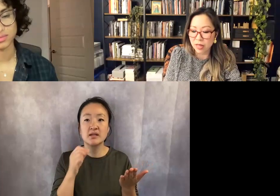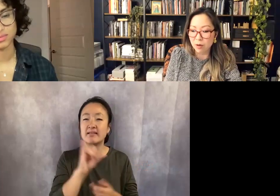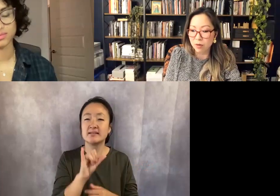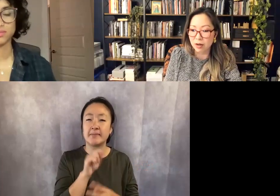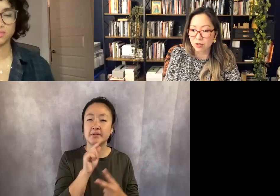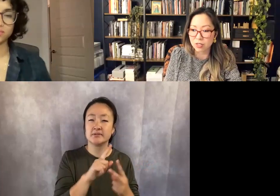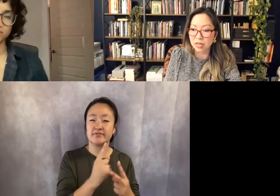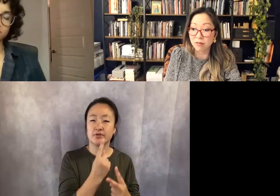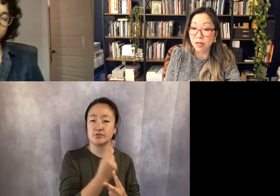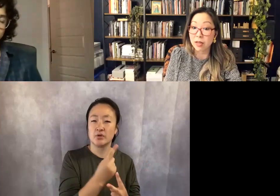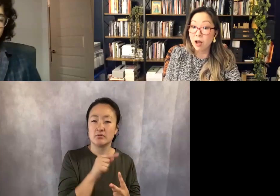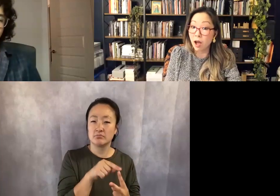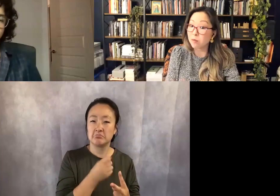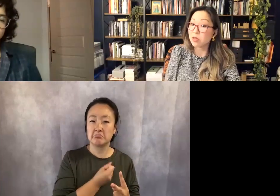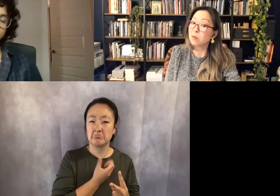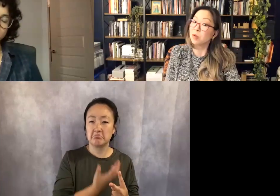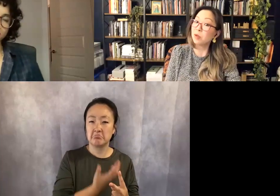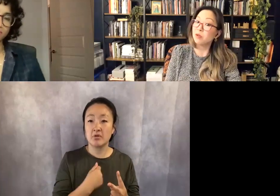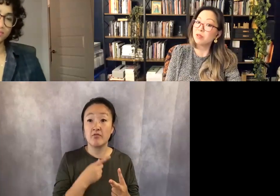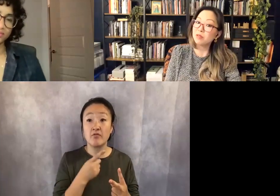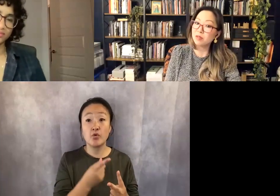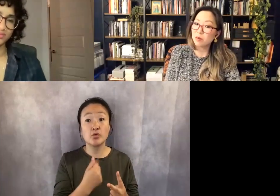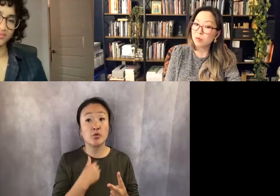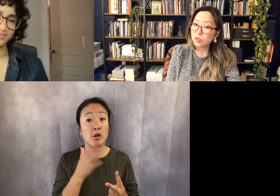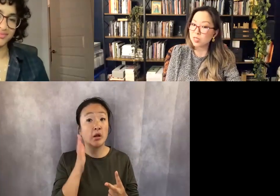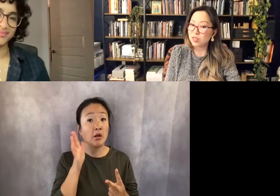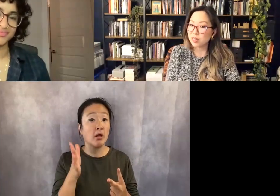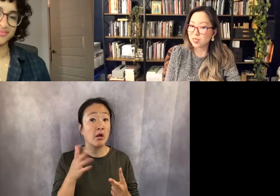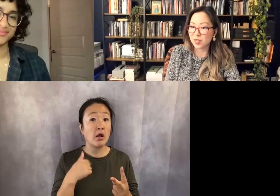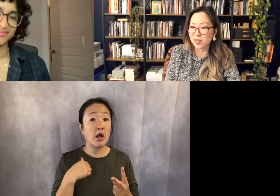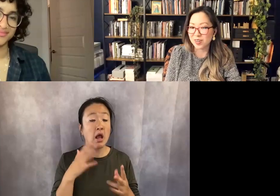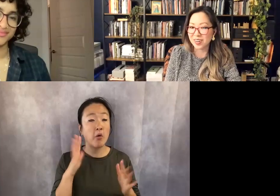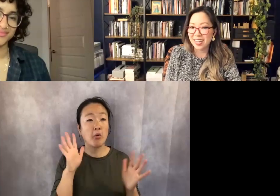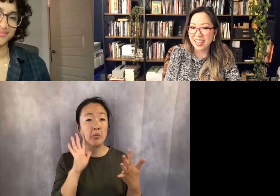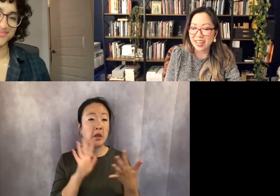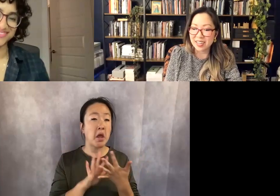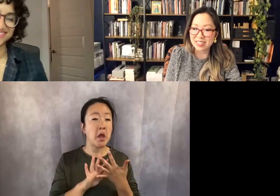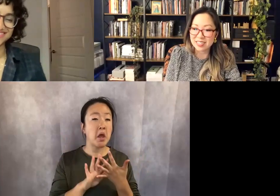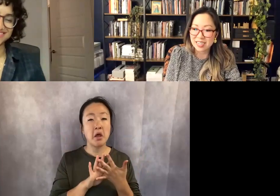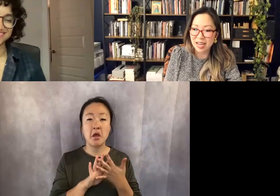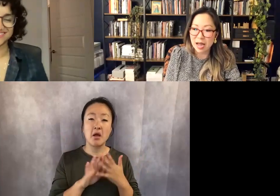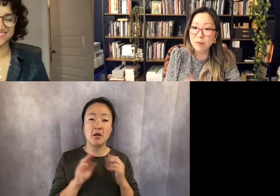For that one I was just kind of like, I'm gonna be a little mysterious here, and I'm